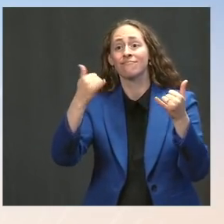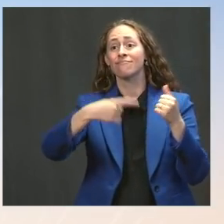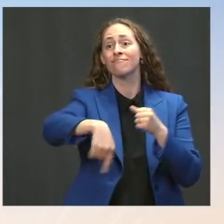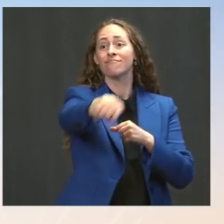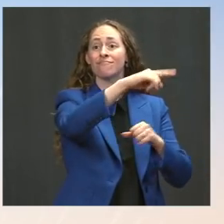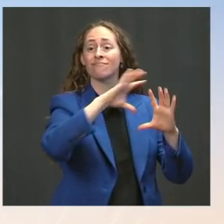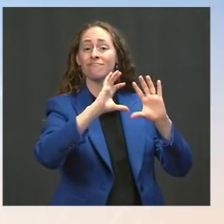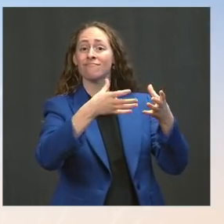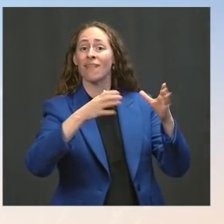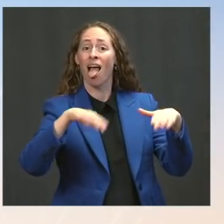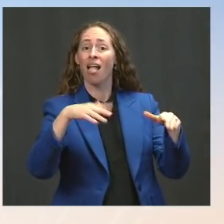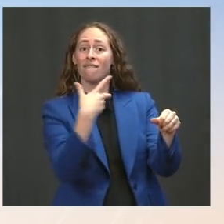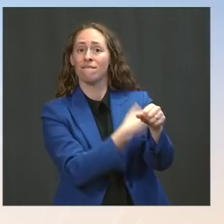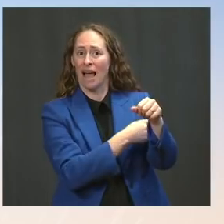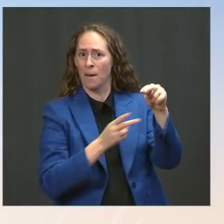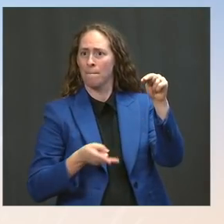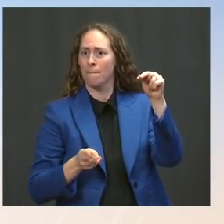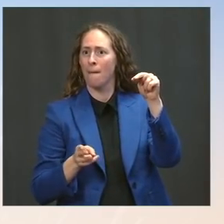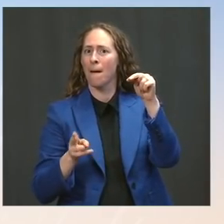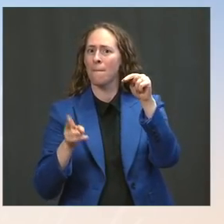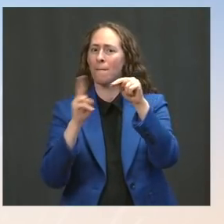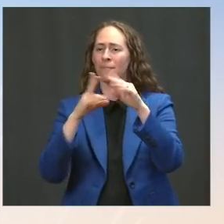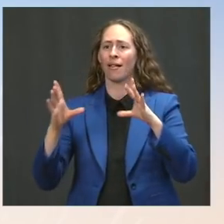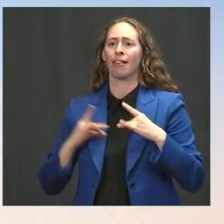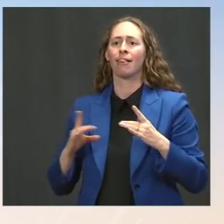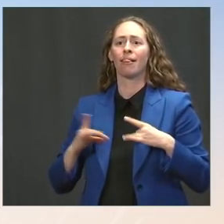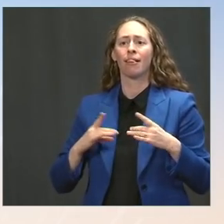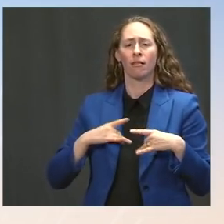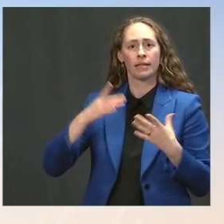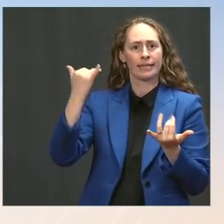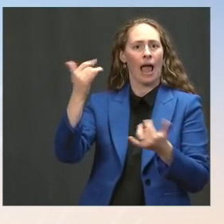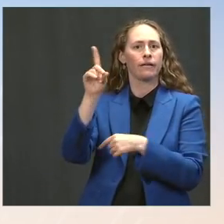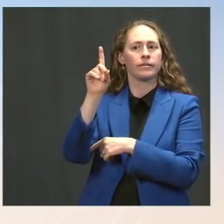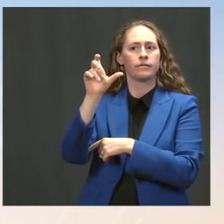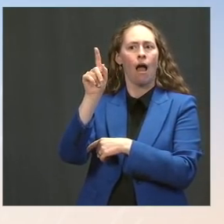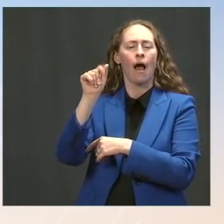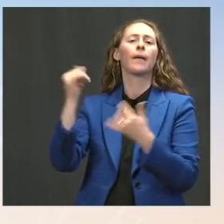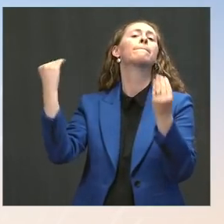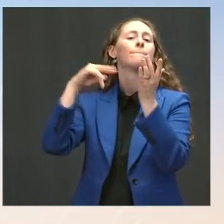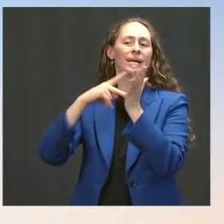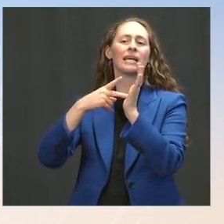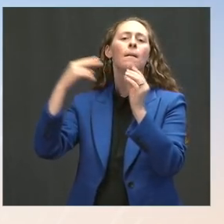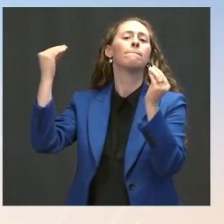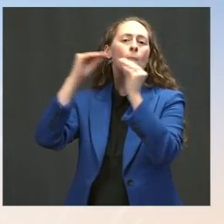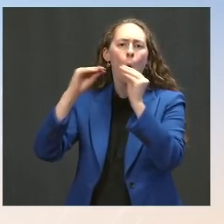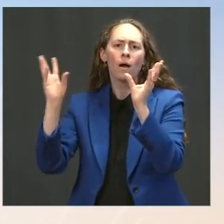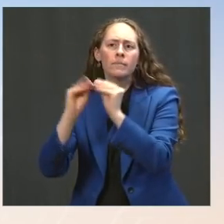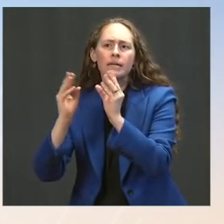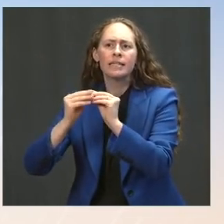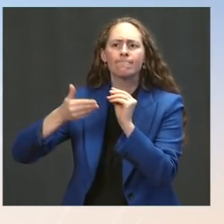you know, even more discussion about what actions can be taken. But we are going to -- the CDC looks at data,